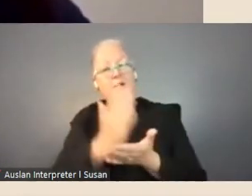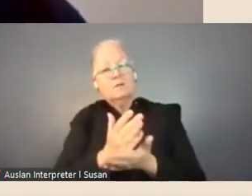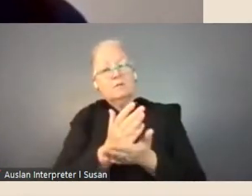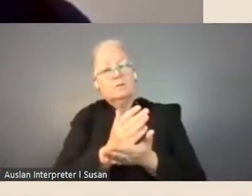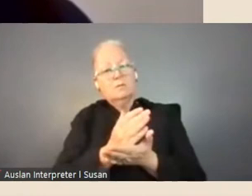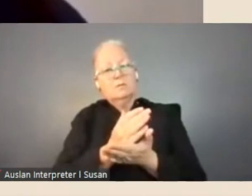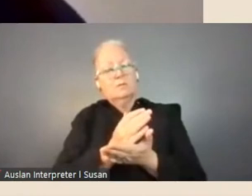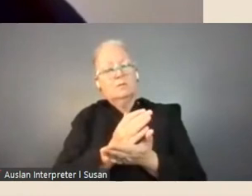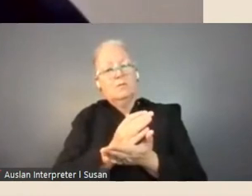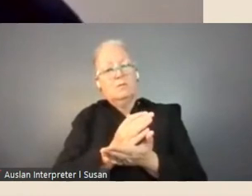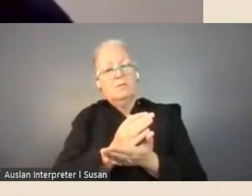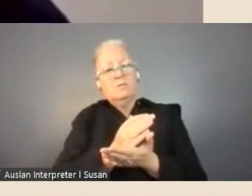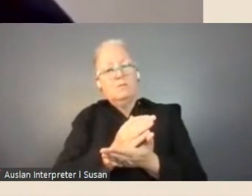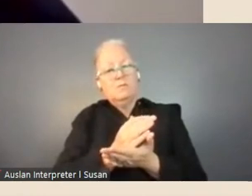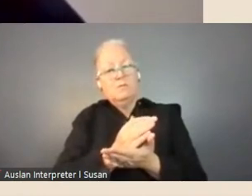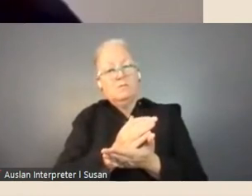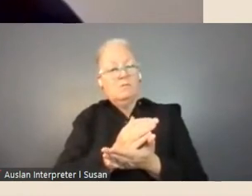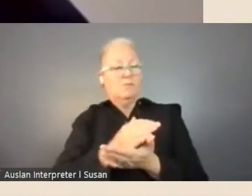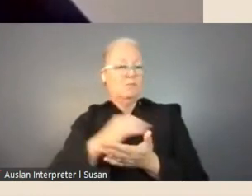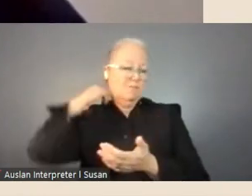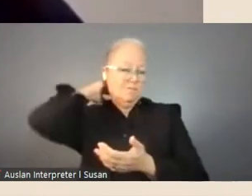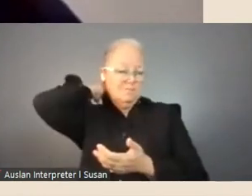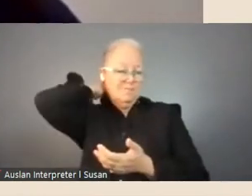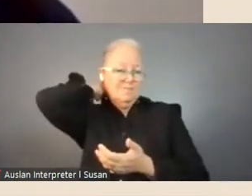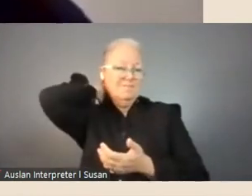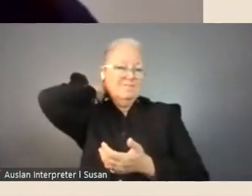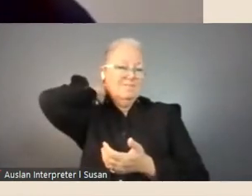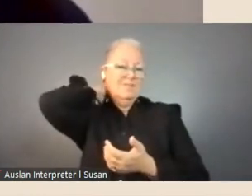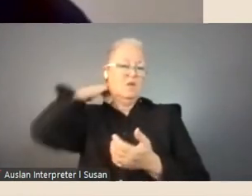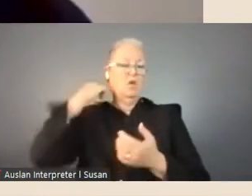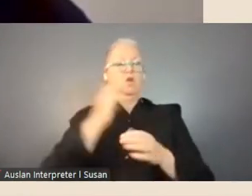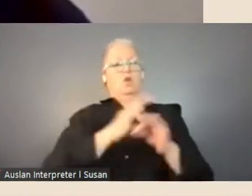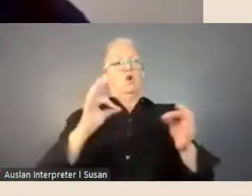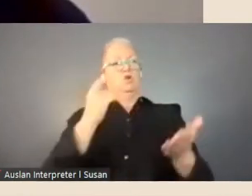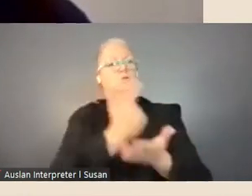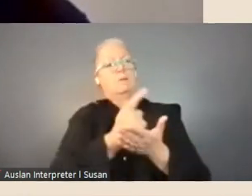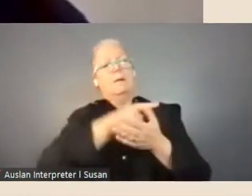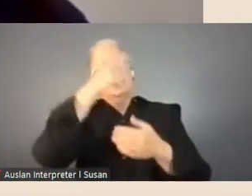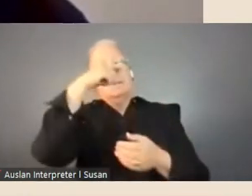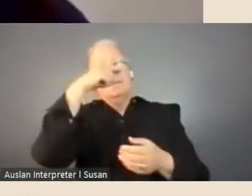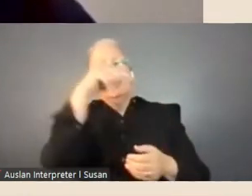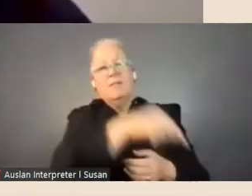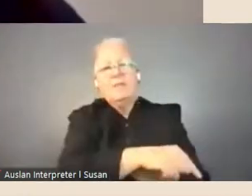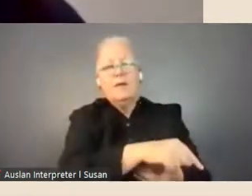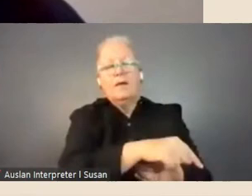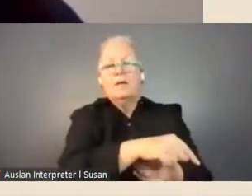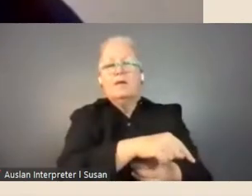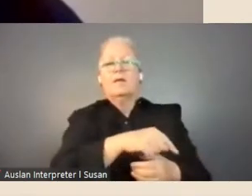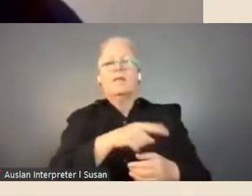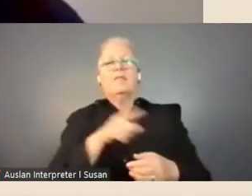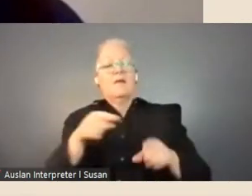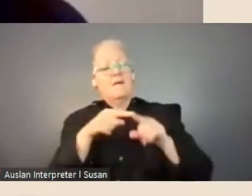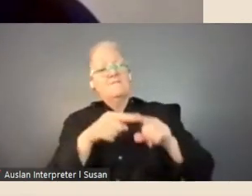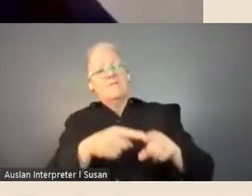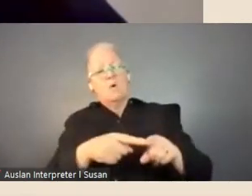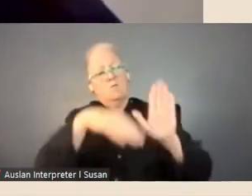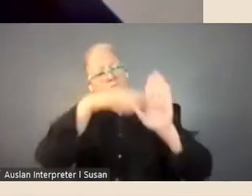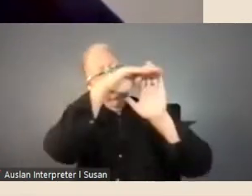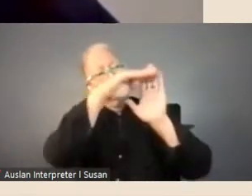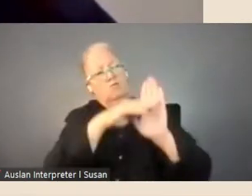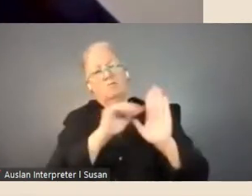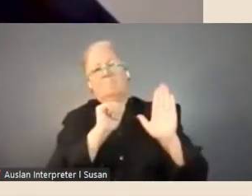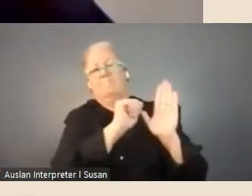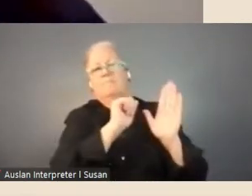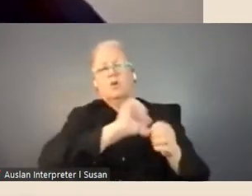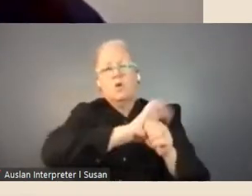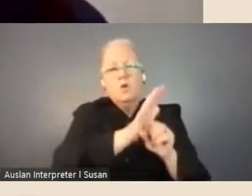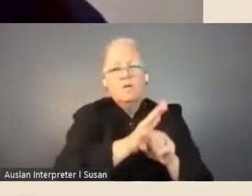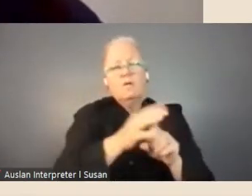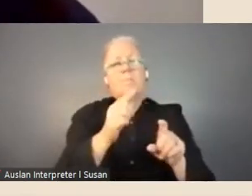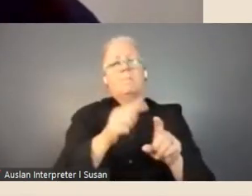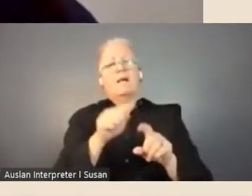the density wasn't exceeded. We, they followed COVID rules, followed the QR codes and also